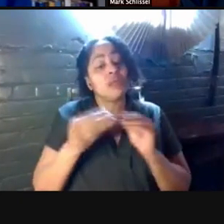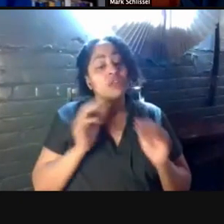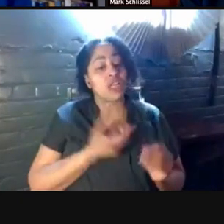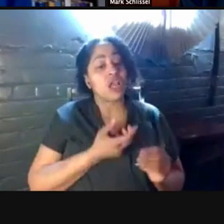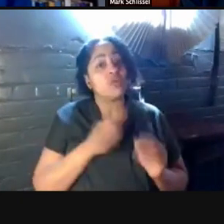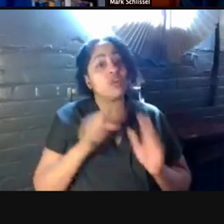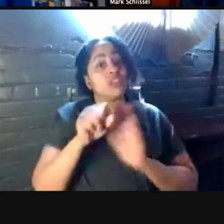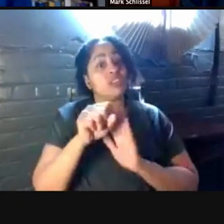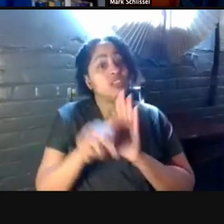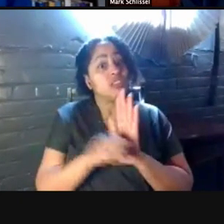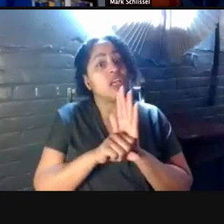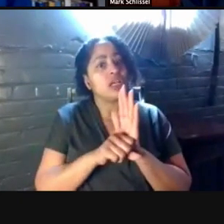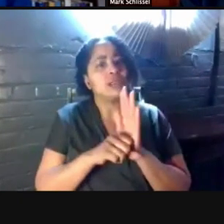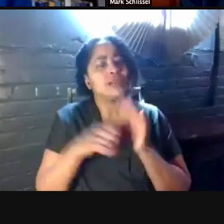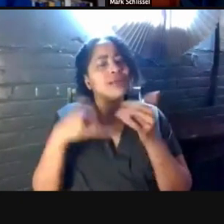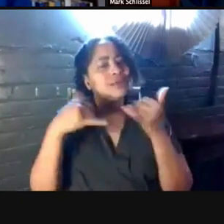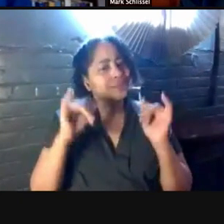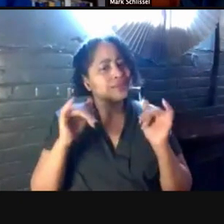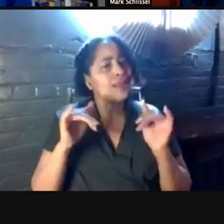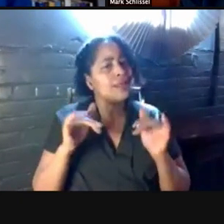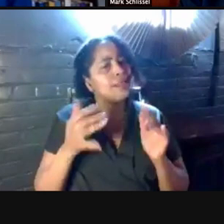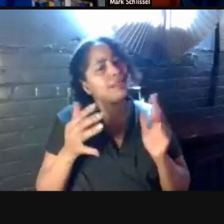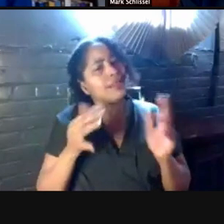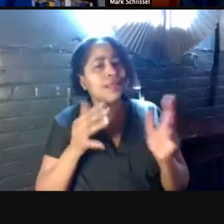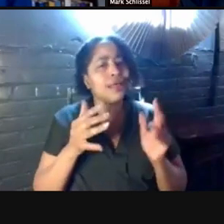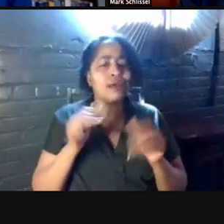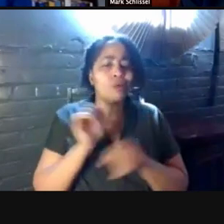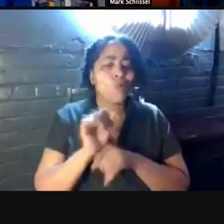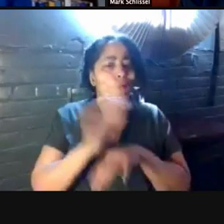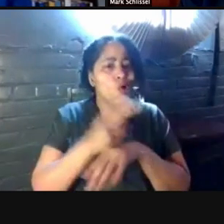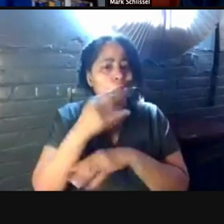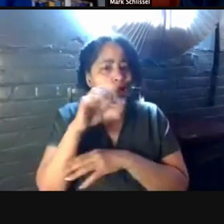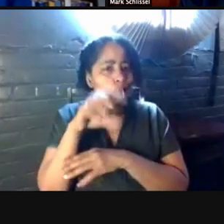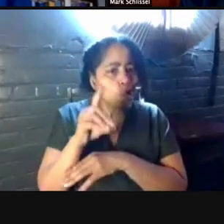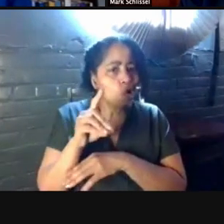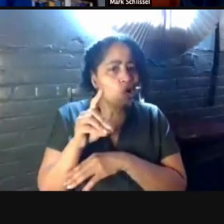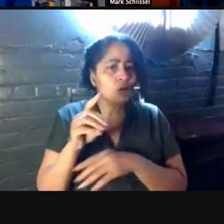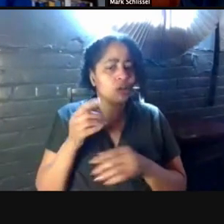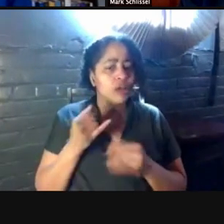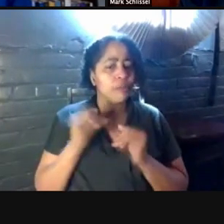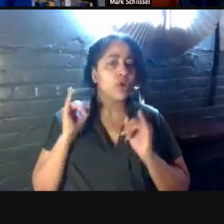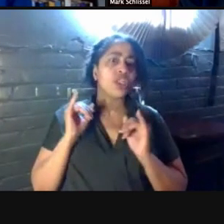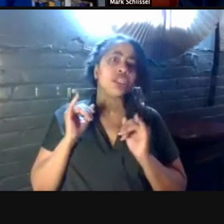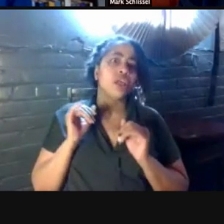at a immunity level, and we have about 58% of people, 65 and above